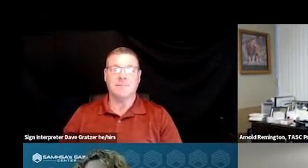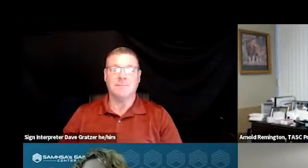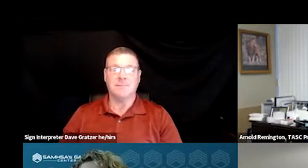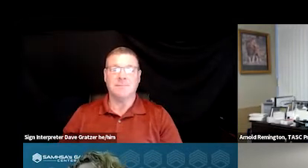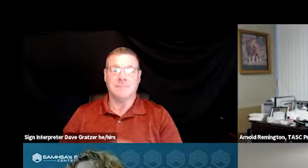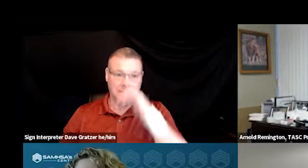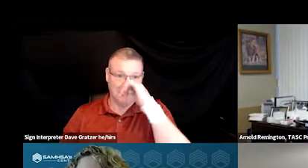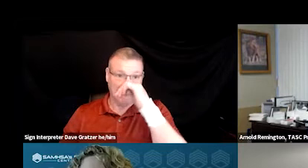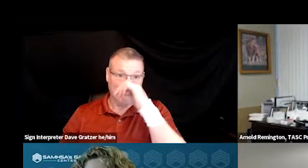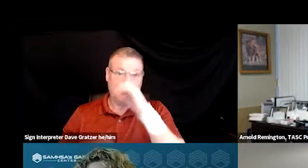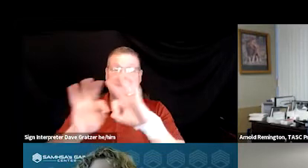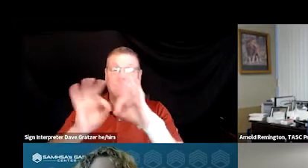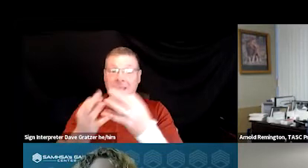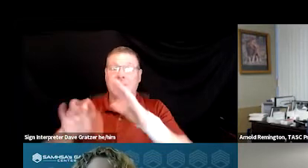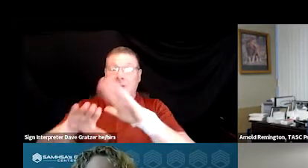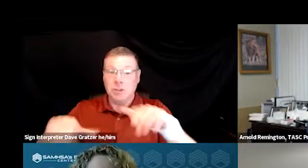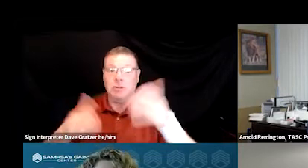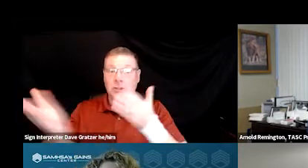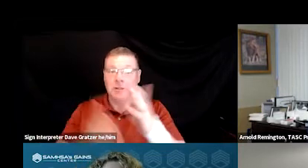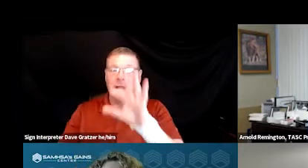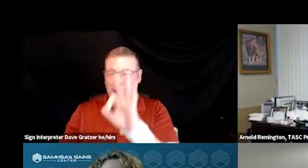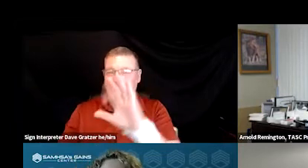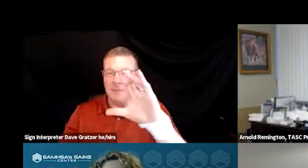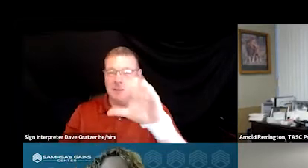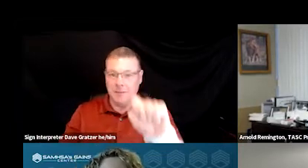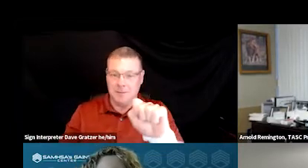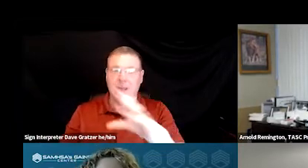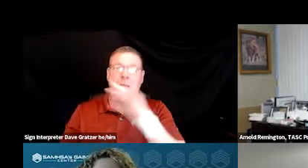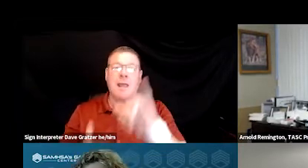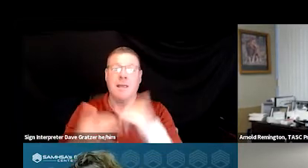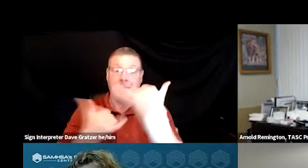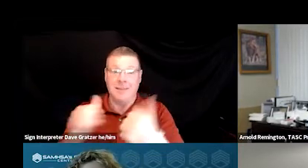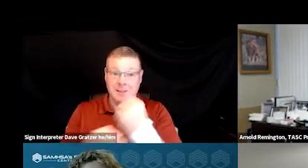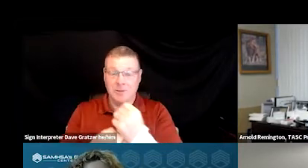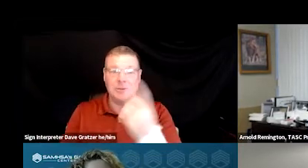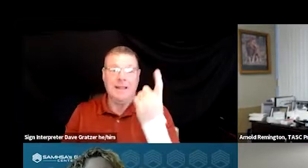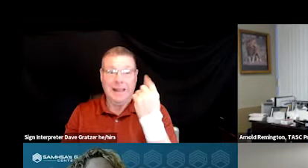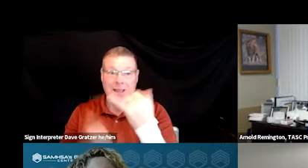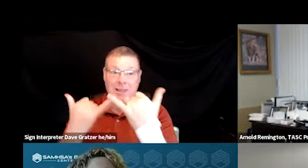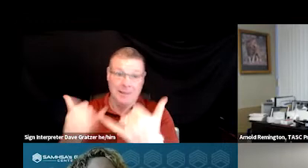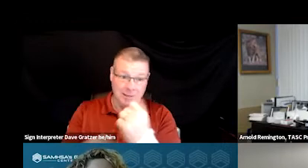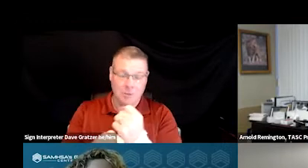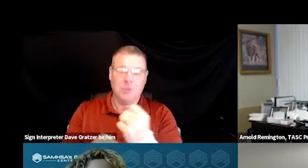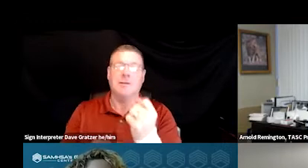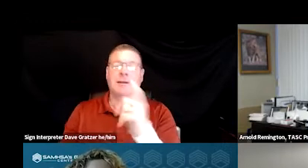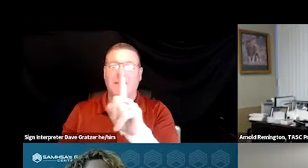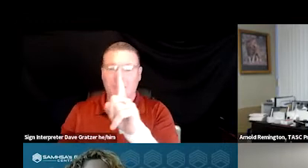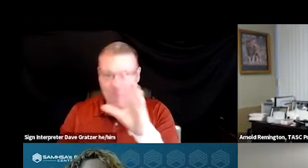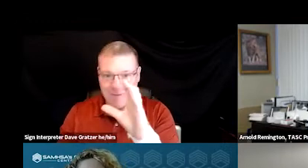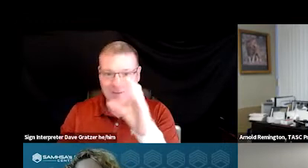So family and children's services is in Tulsa, Oklahoma. This year, we're celebrating, last year and this year, we're celebrating our 100th anniversary.